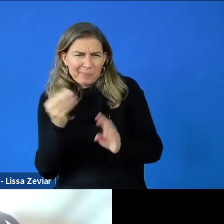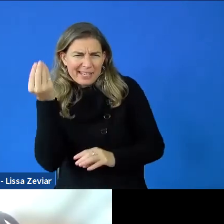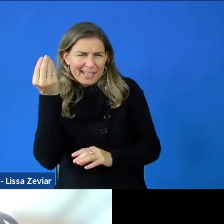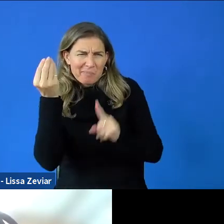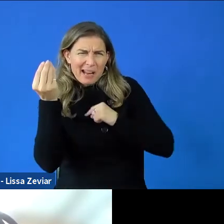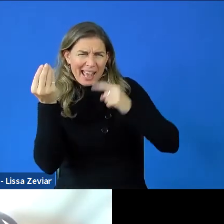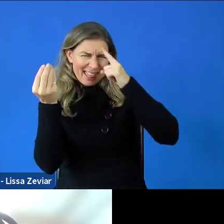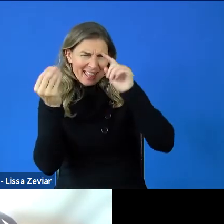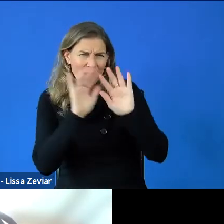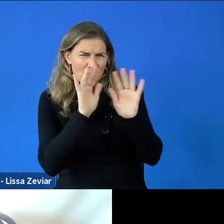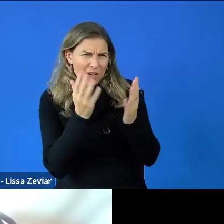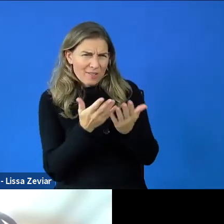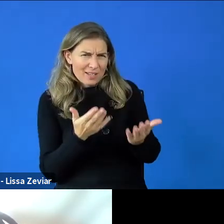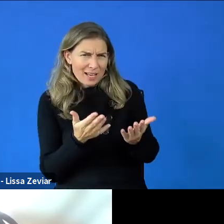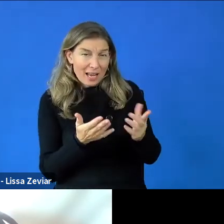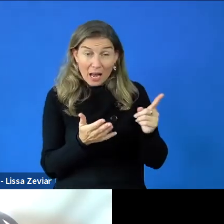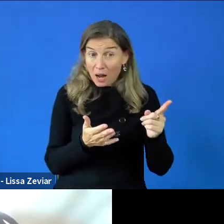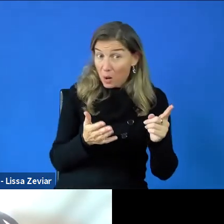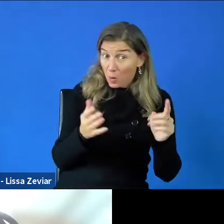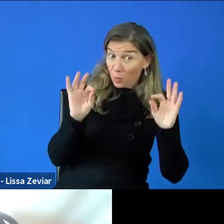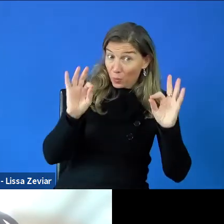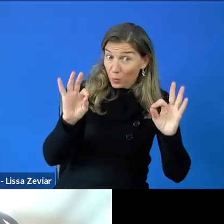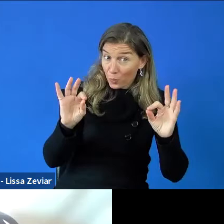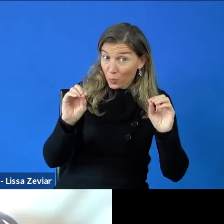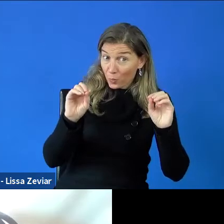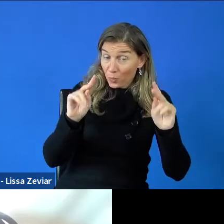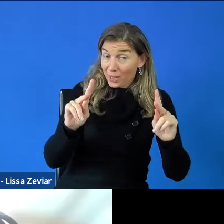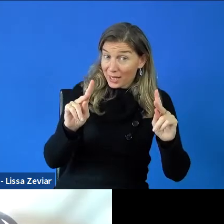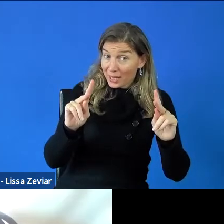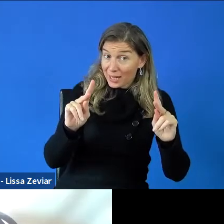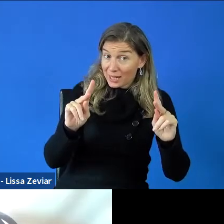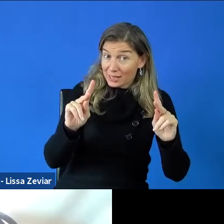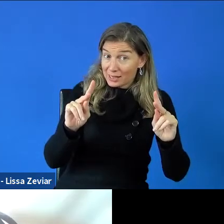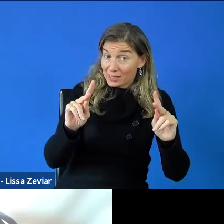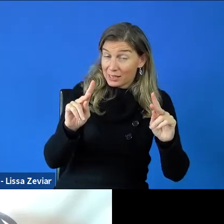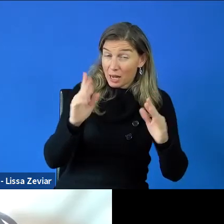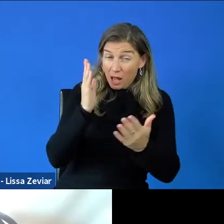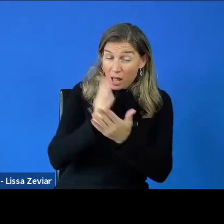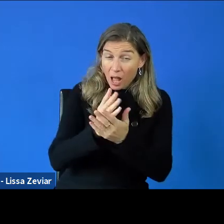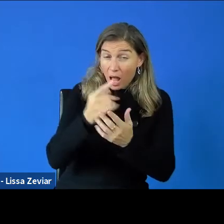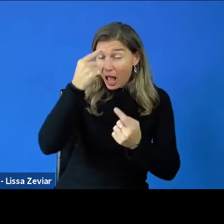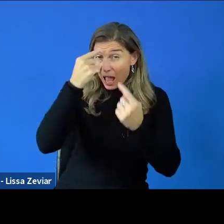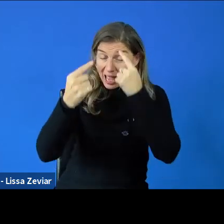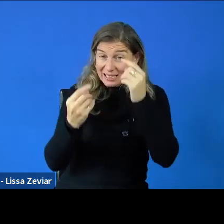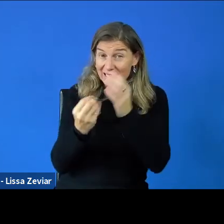Magdalena, I don't know if you're happy with this And they'll develop ideas and all that for the future.